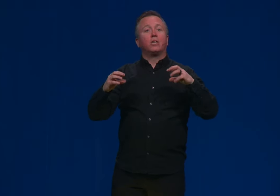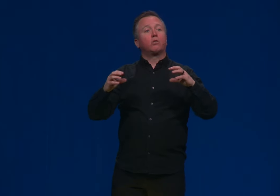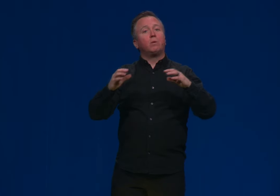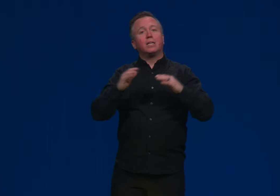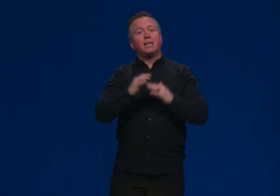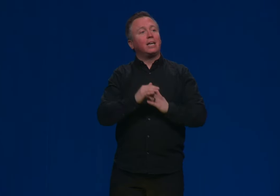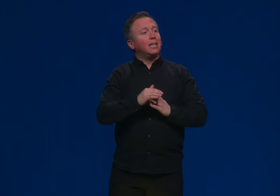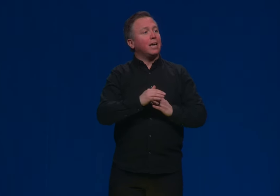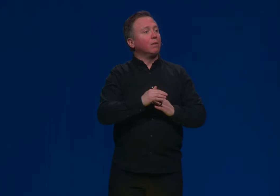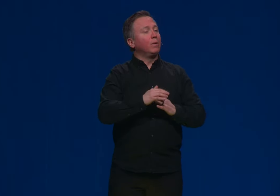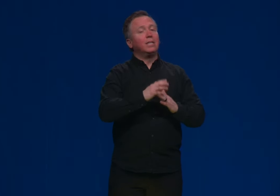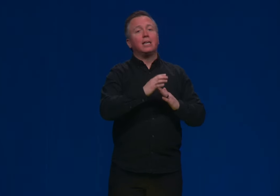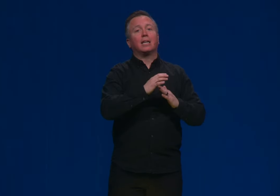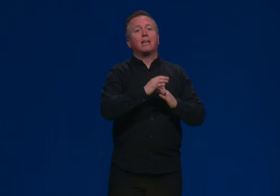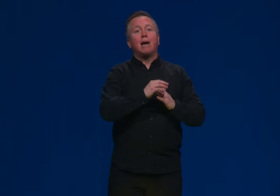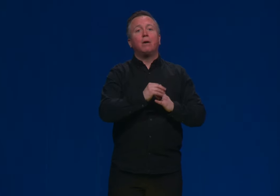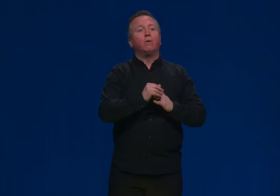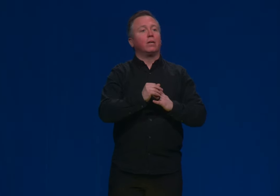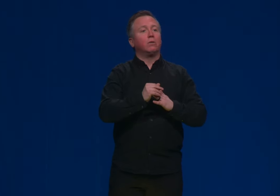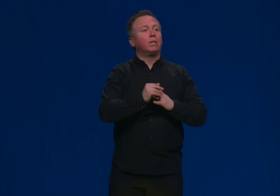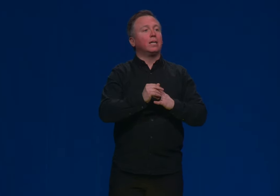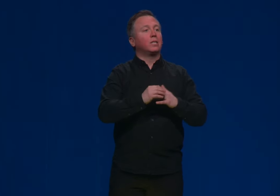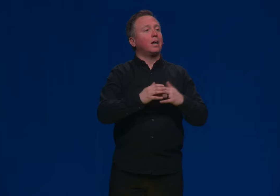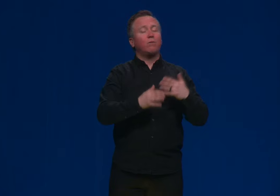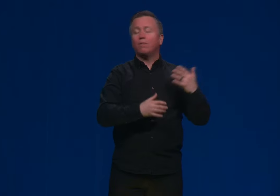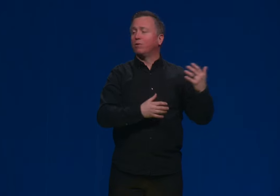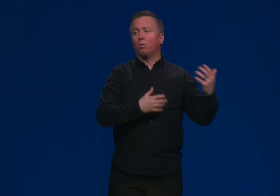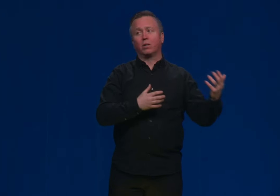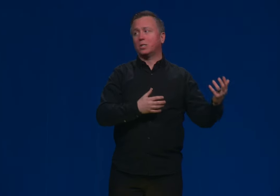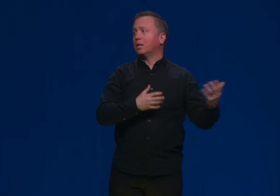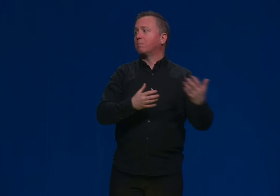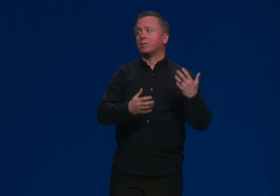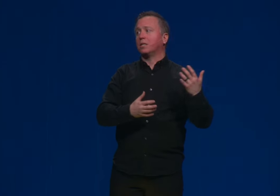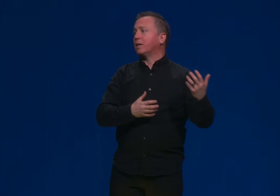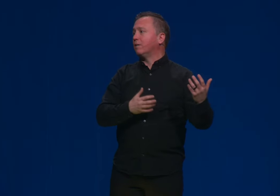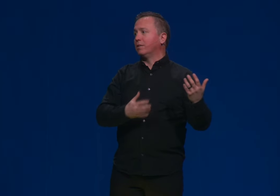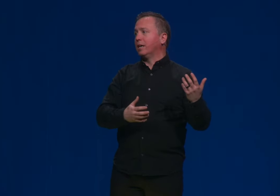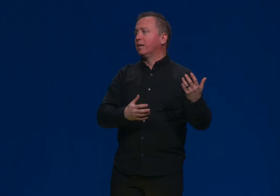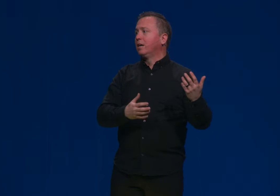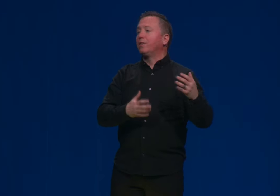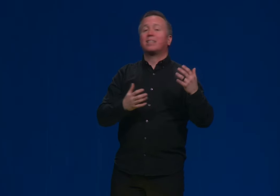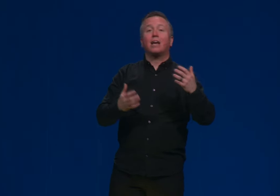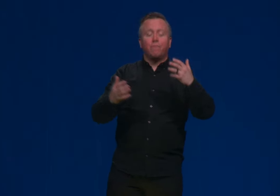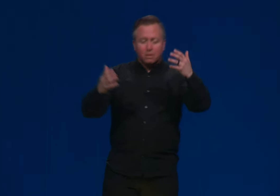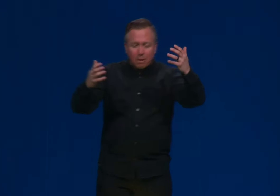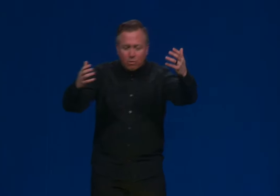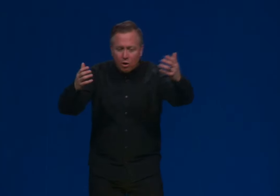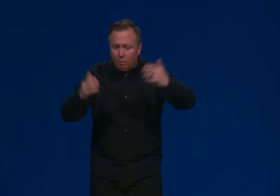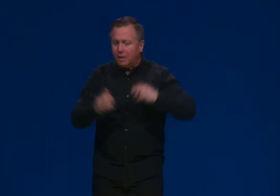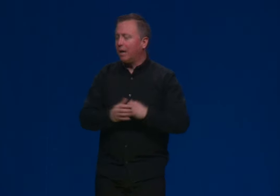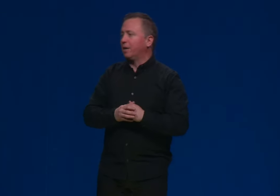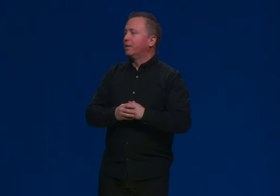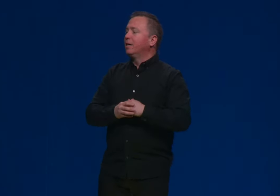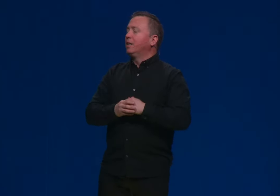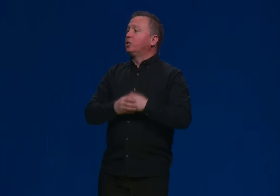And so we can take a day. We can take a time out and realize I don't have to work sunup to sundown every day. This life is about knowing God.